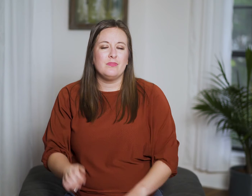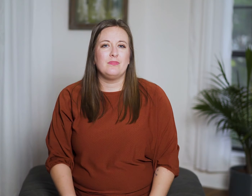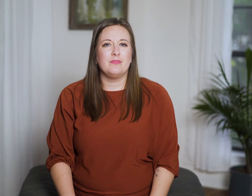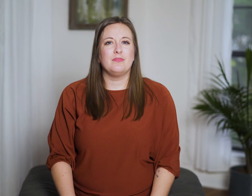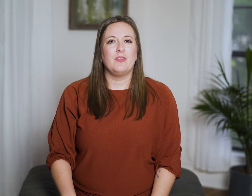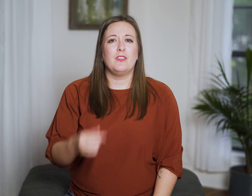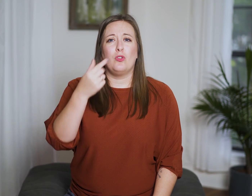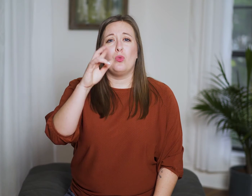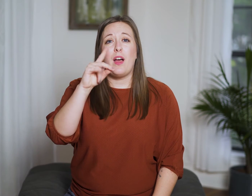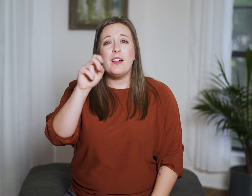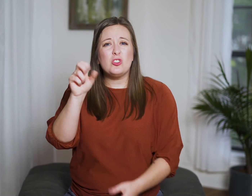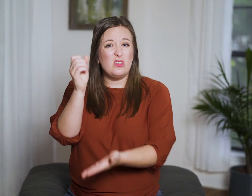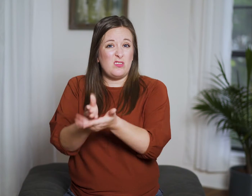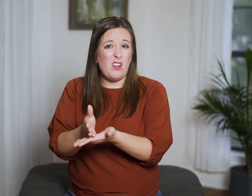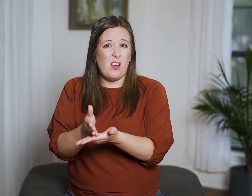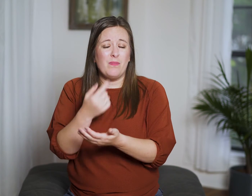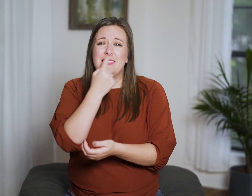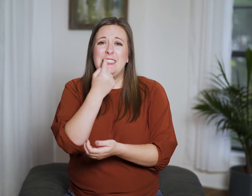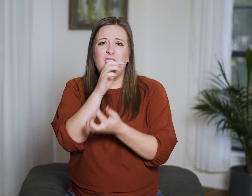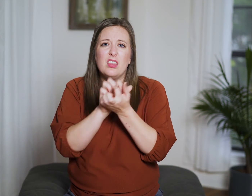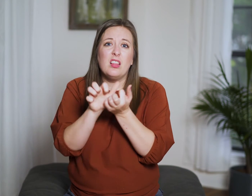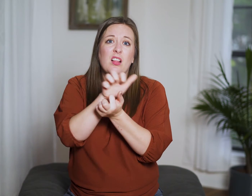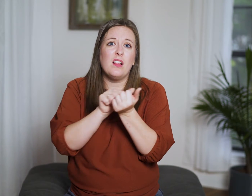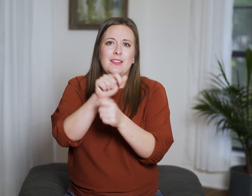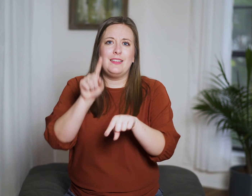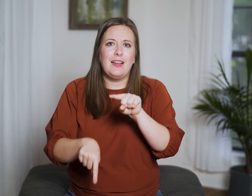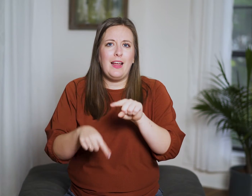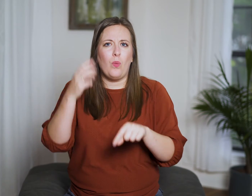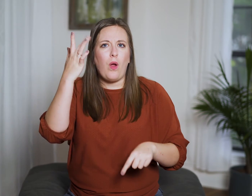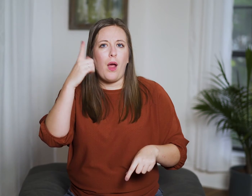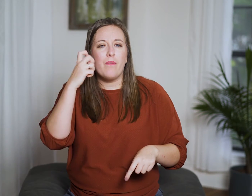the grinders cease because they are few